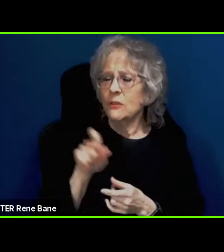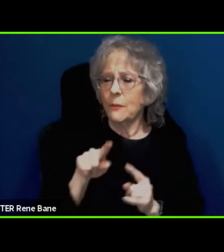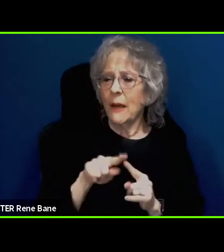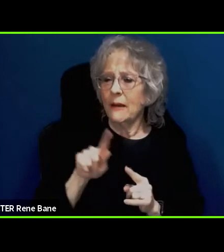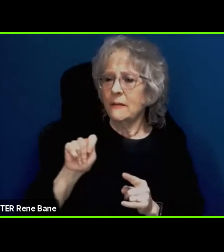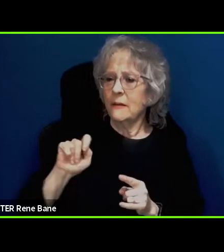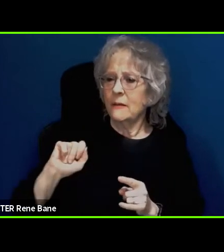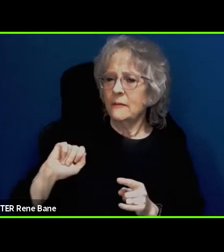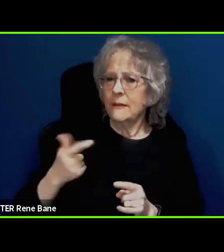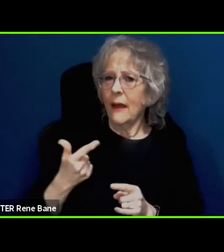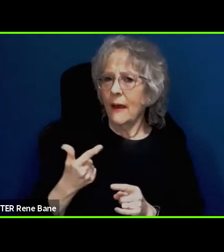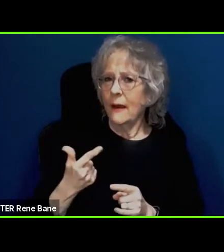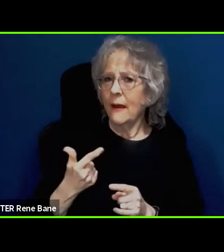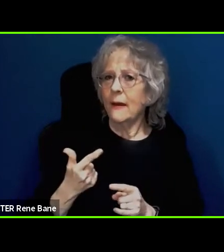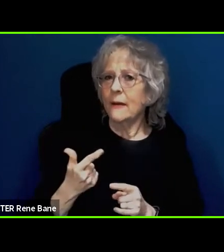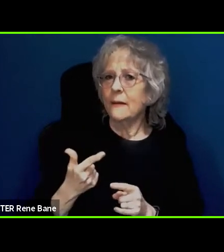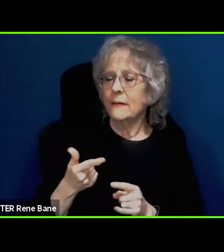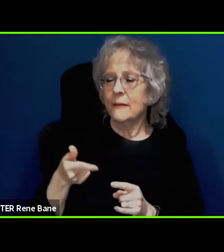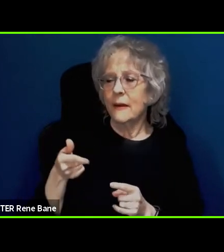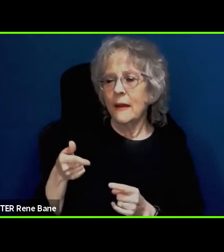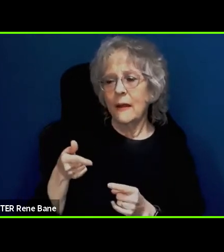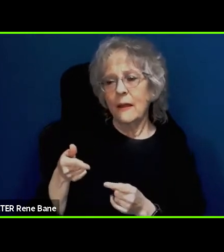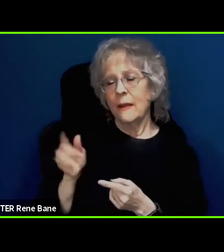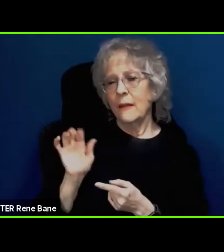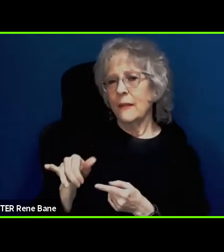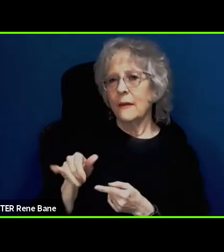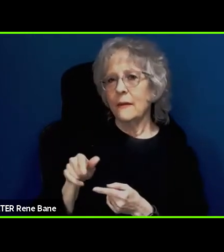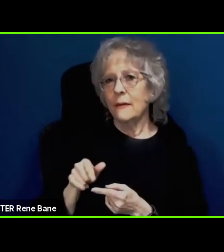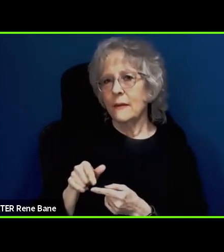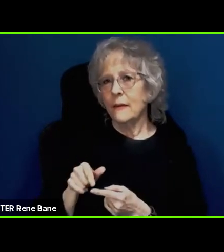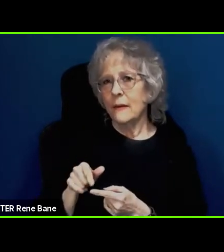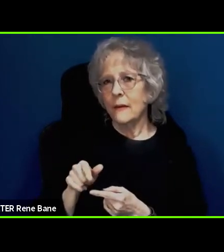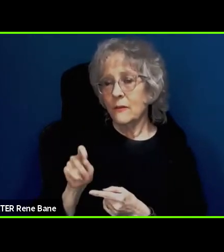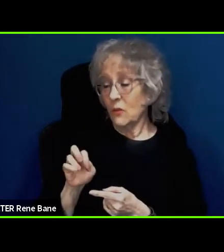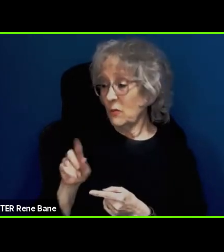spoke about and again, Ted Guild, if you want to, care to weigh in on this. It seems like there